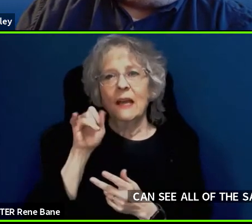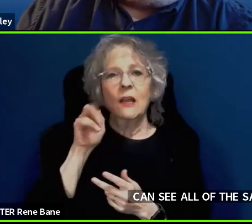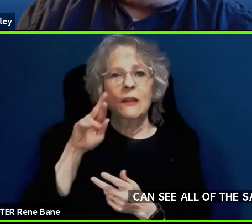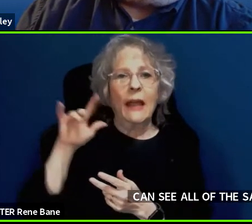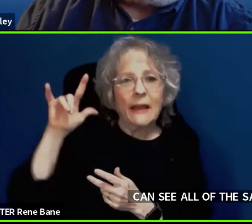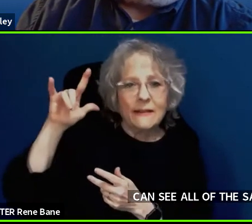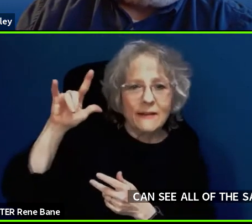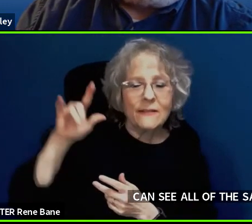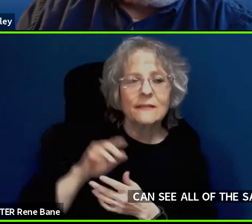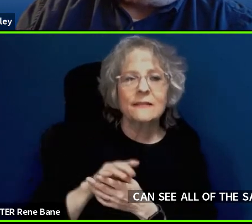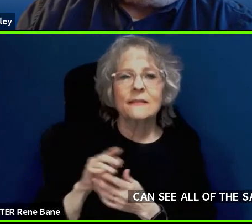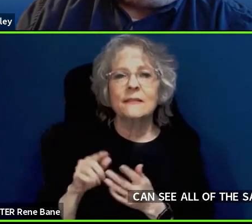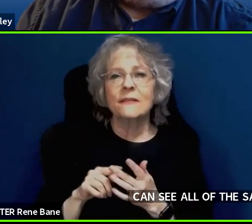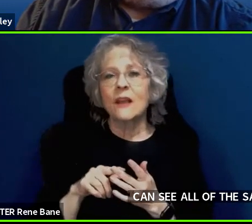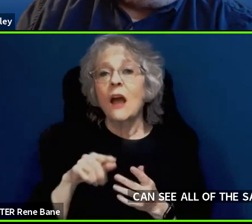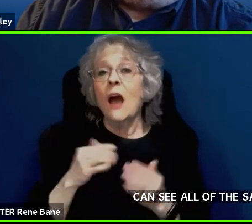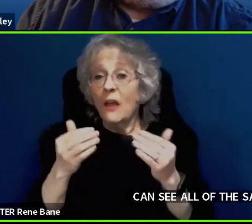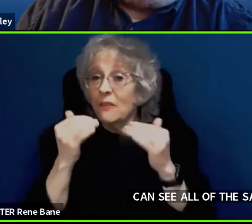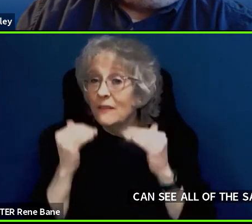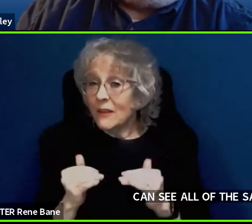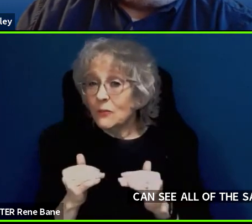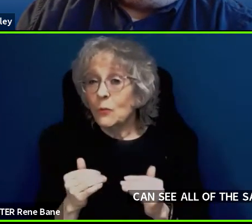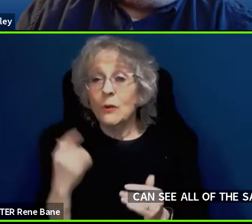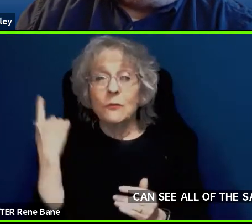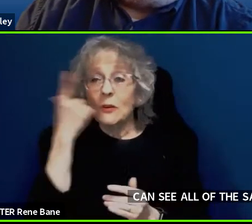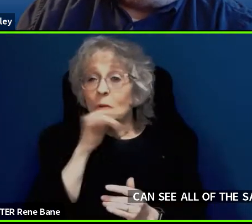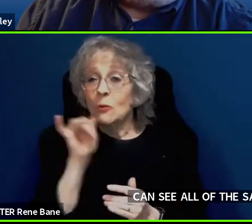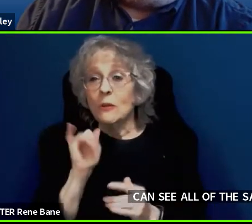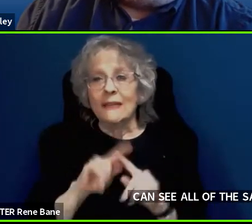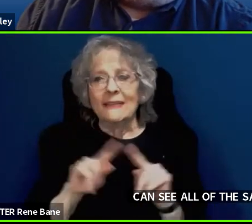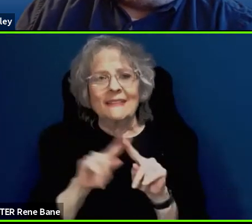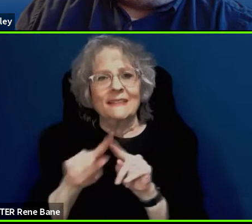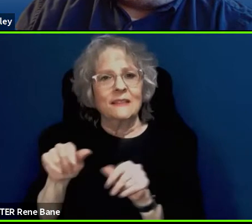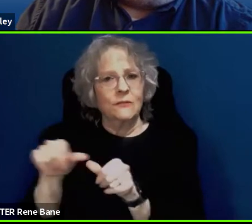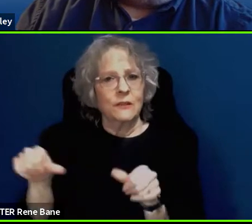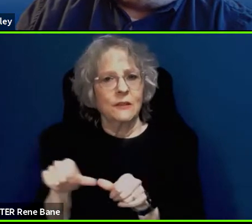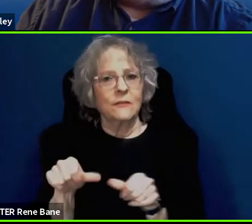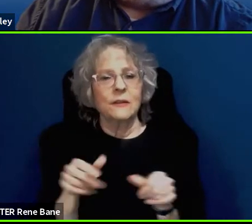look like in all of these different places? >> Aaron Steinfeld: Bruce, if you don't mind I